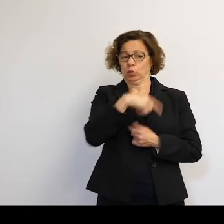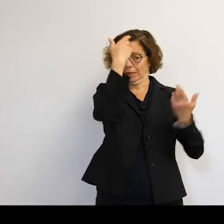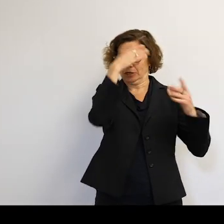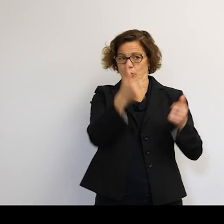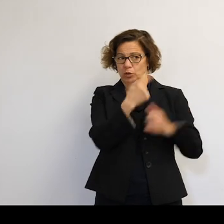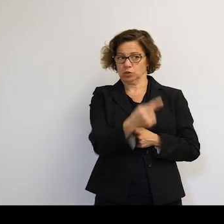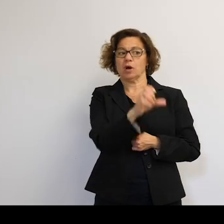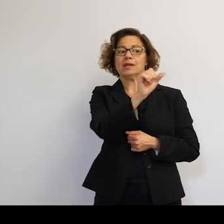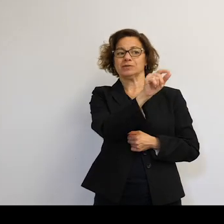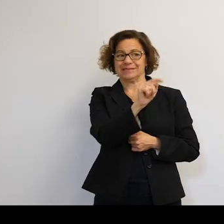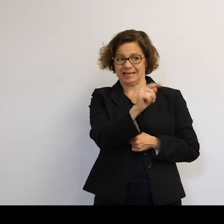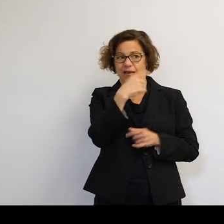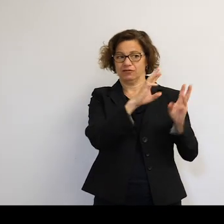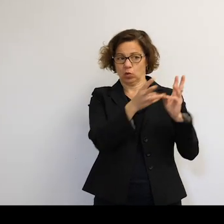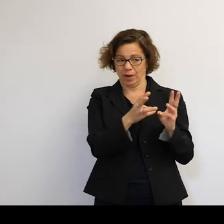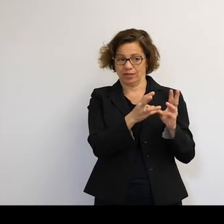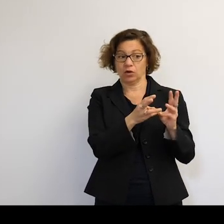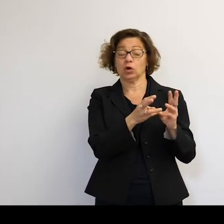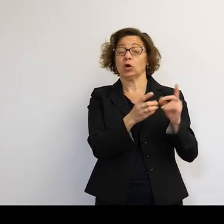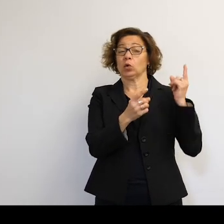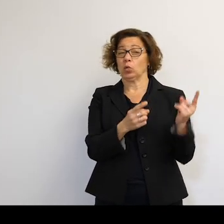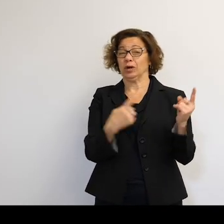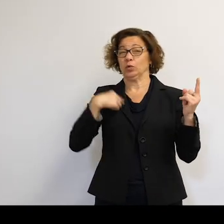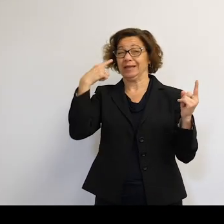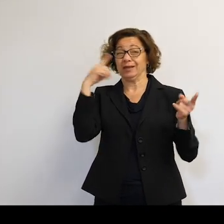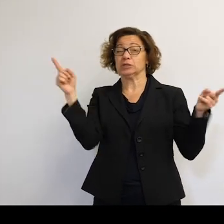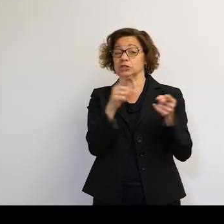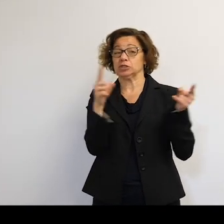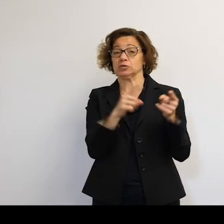One of the contenders was actually a small communications